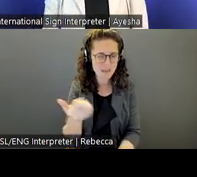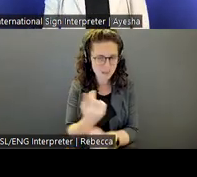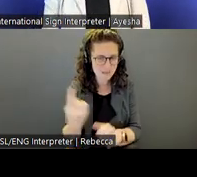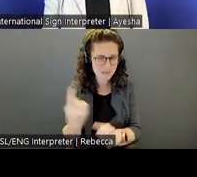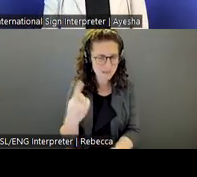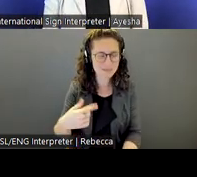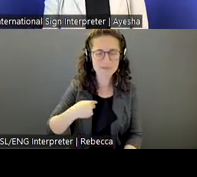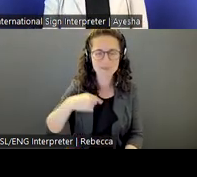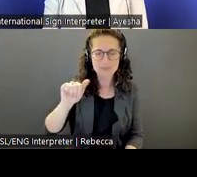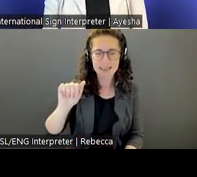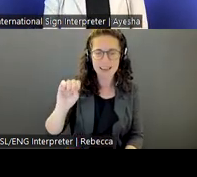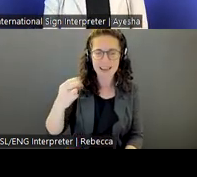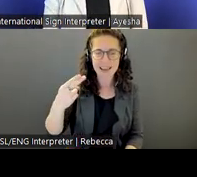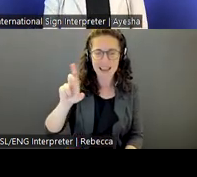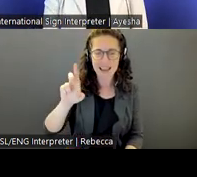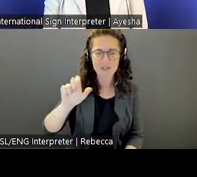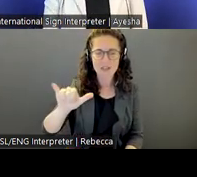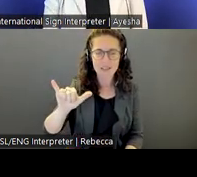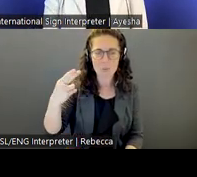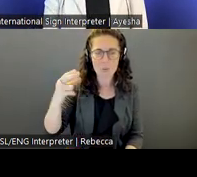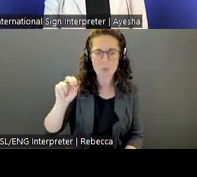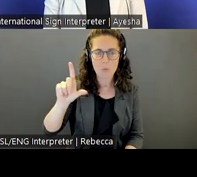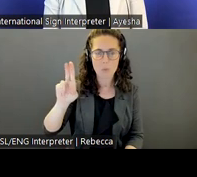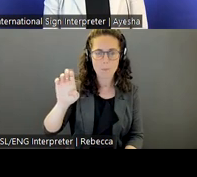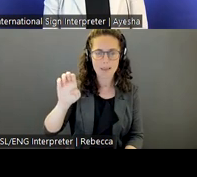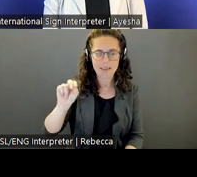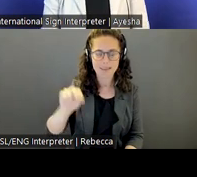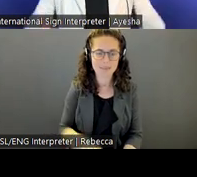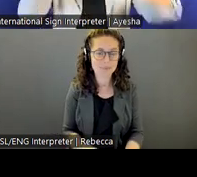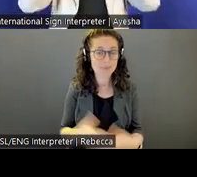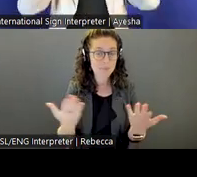We're joining here for Careers in International Development and International Exchange.